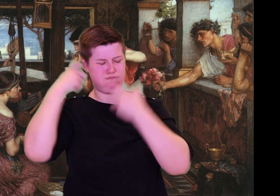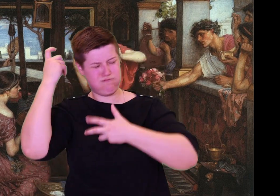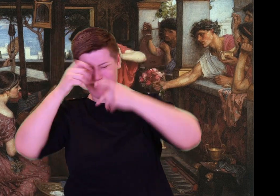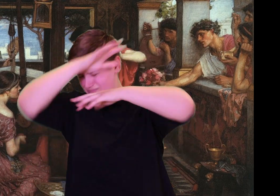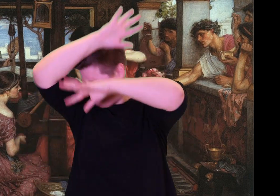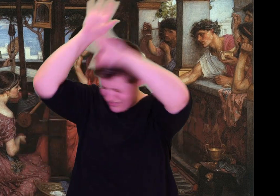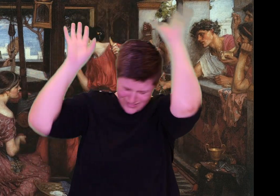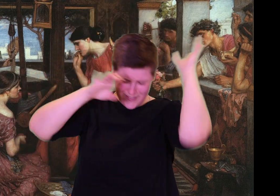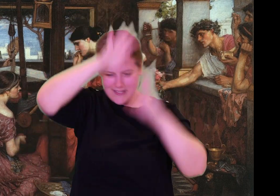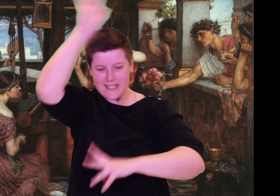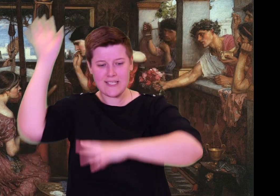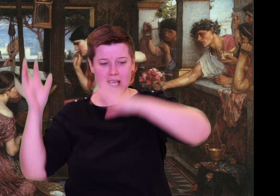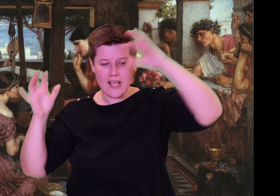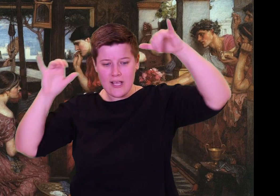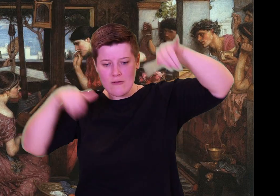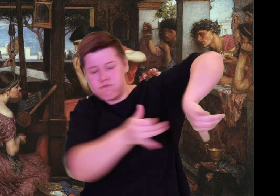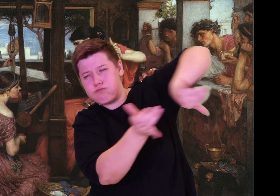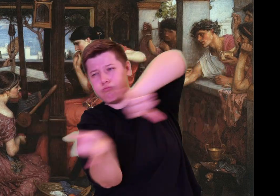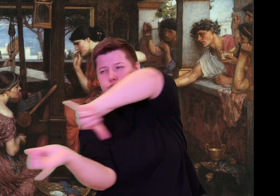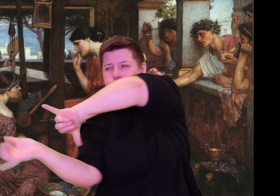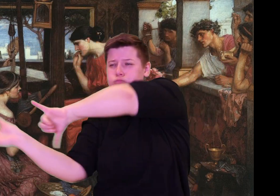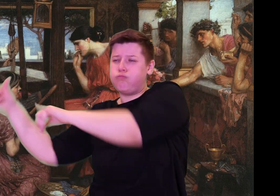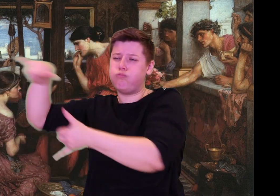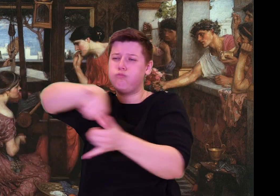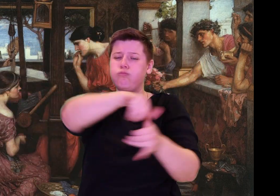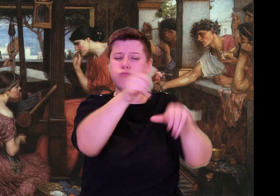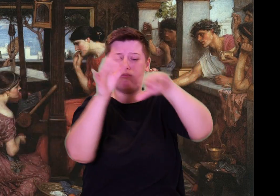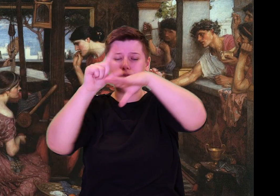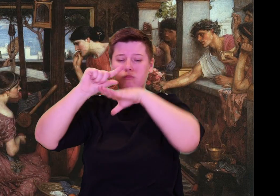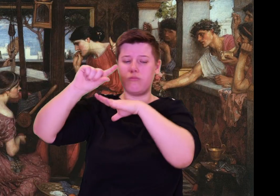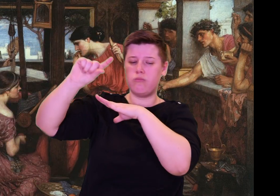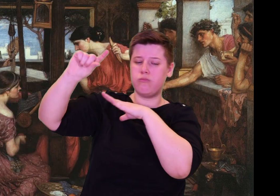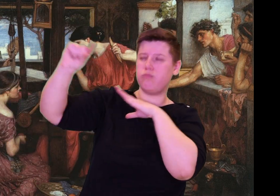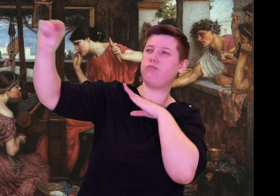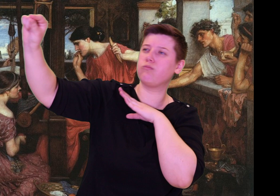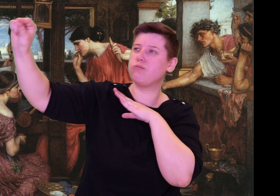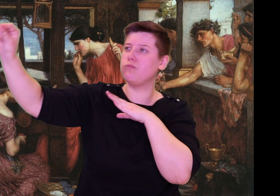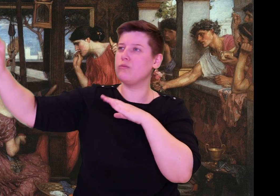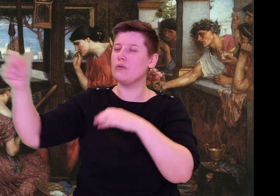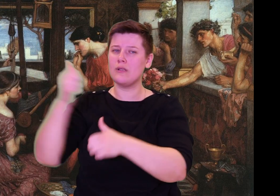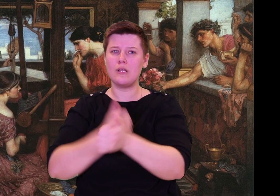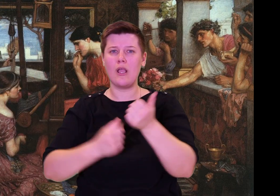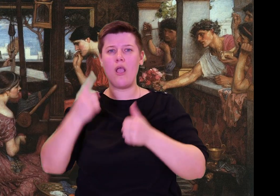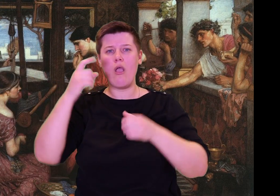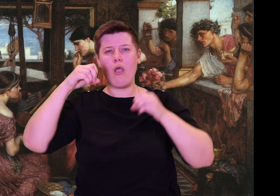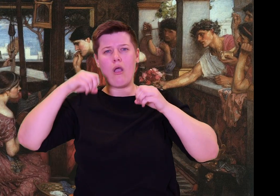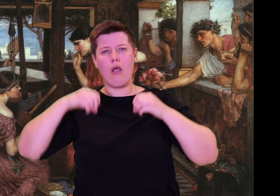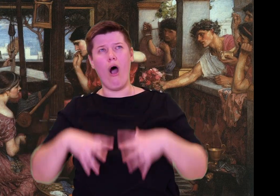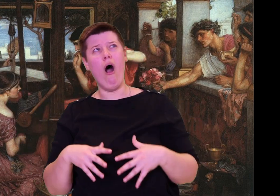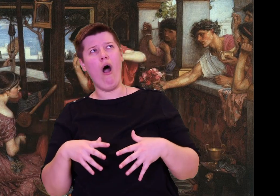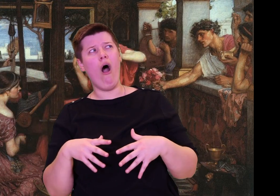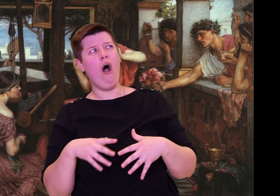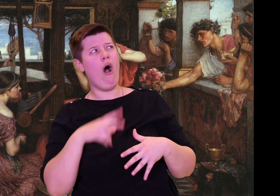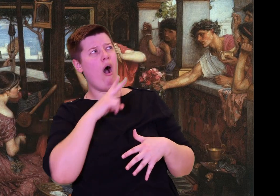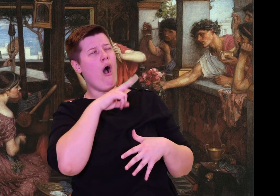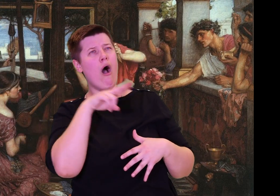Telemachus, his mind made up, replied, "All right, all of you. I will not talk about